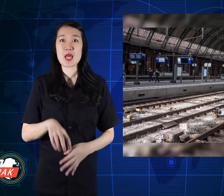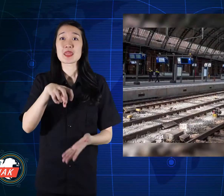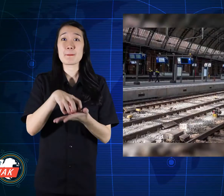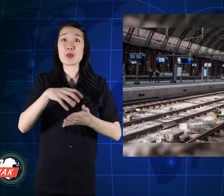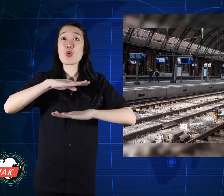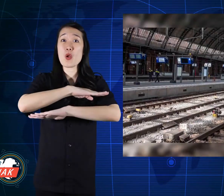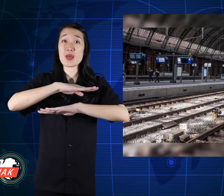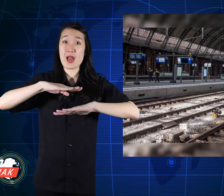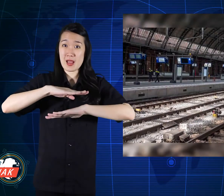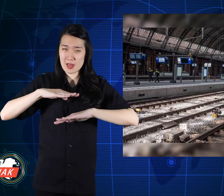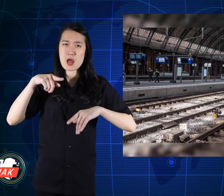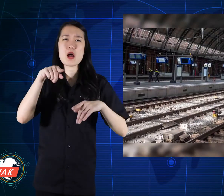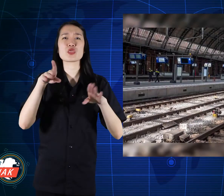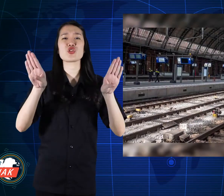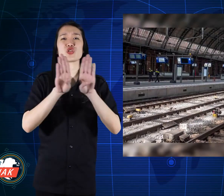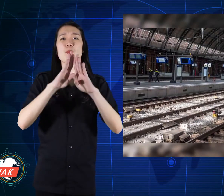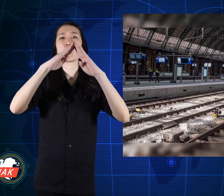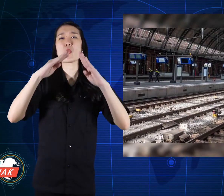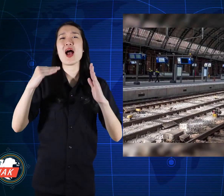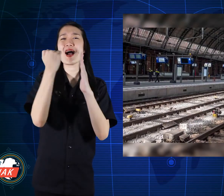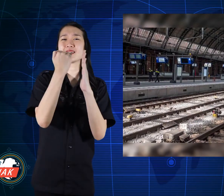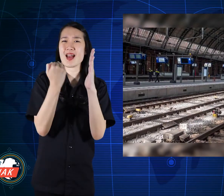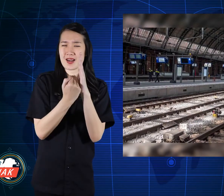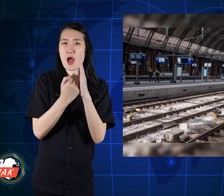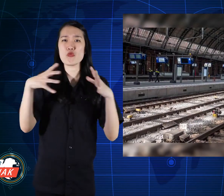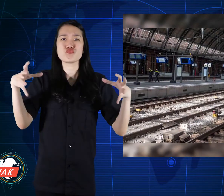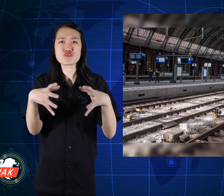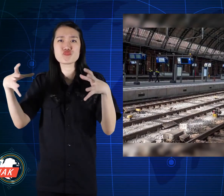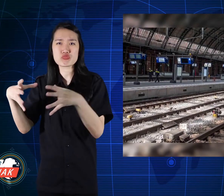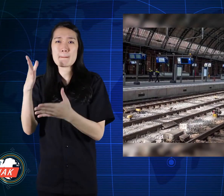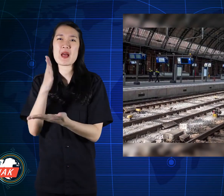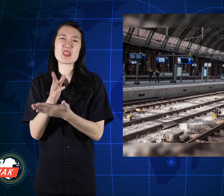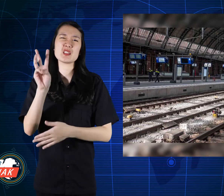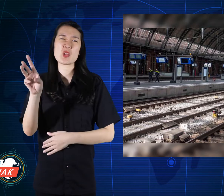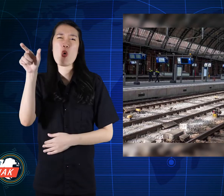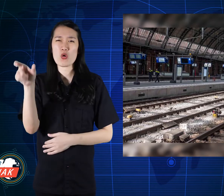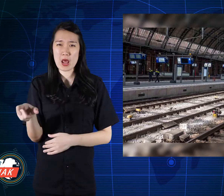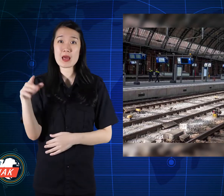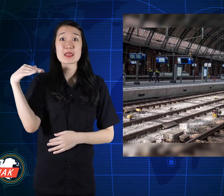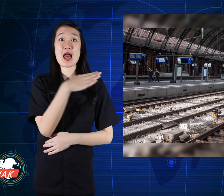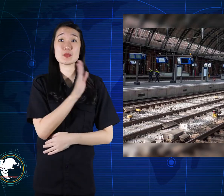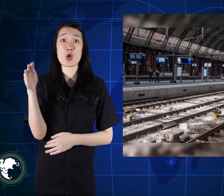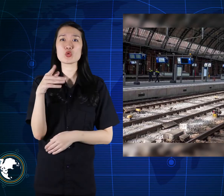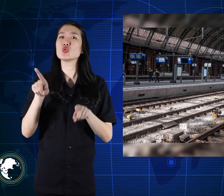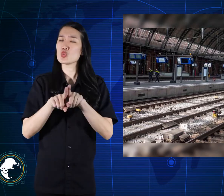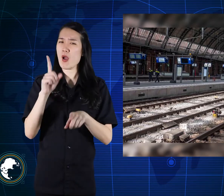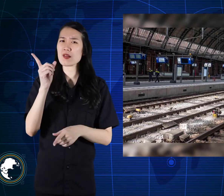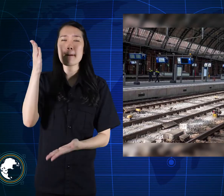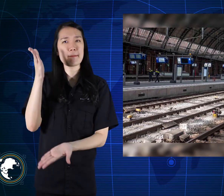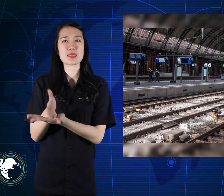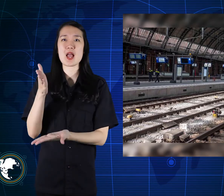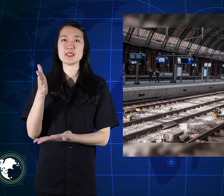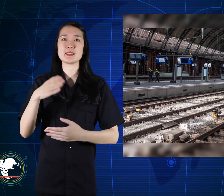Sports venues are closed, events gather at home limited to 3 people, and transportation is also limited.